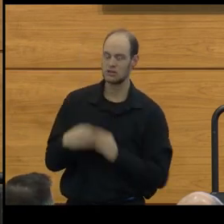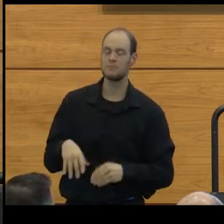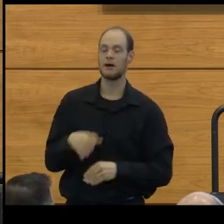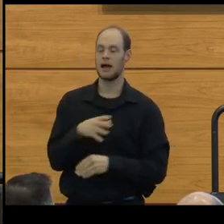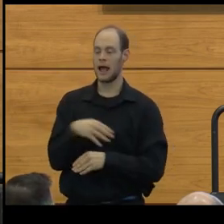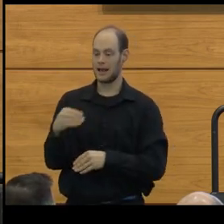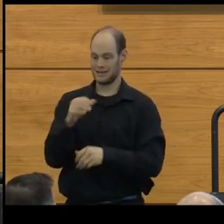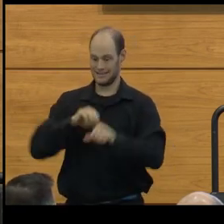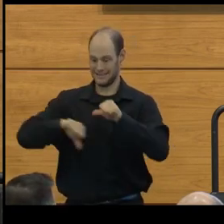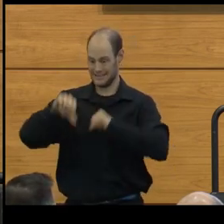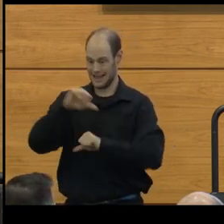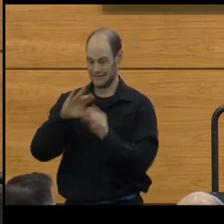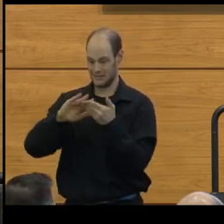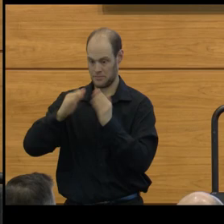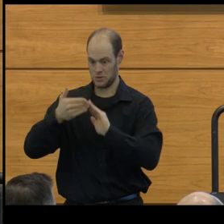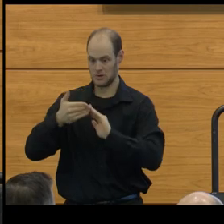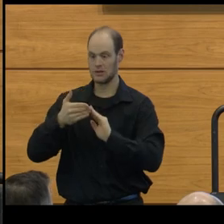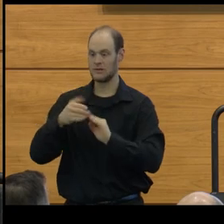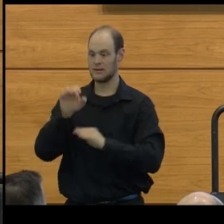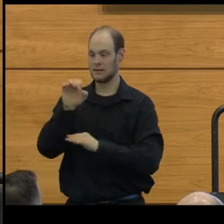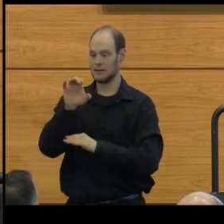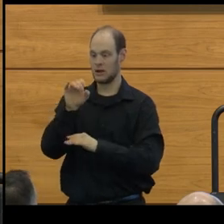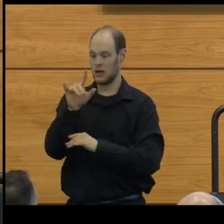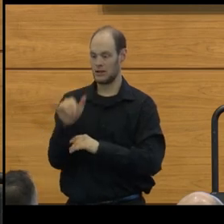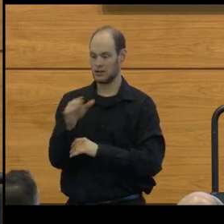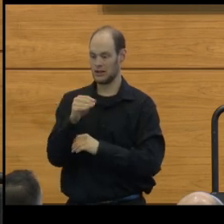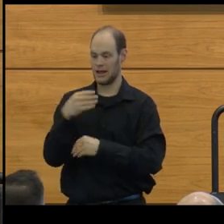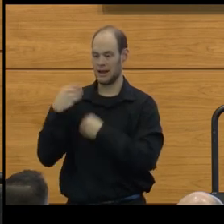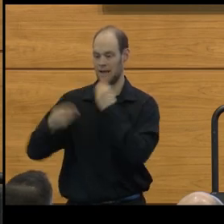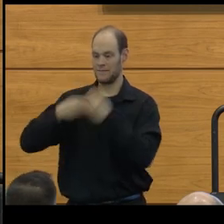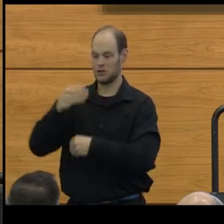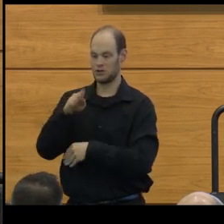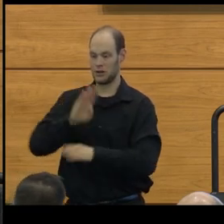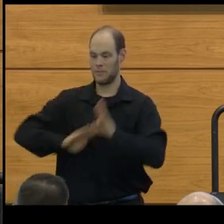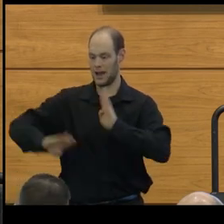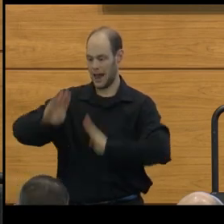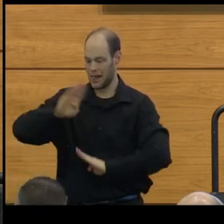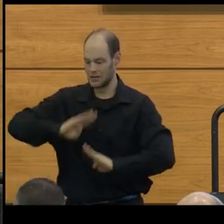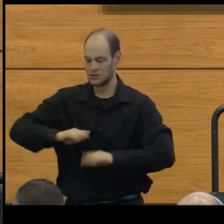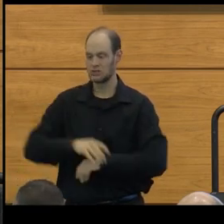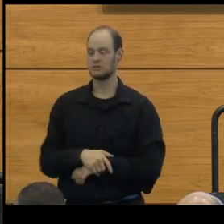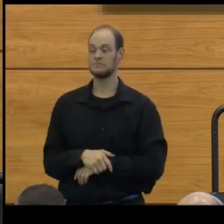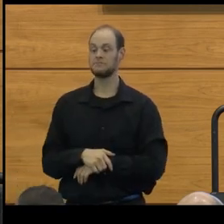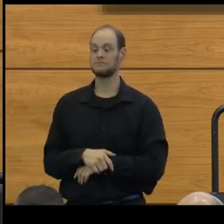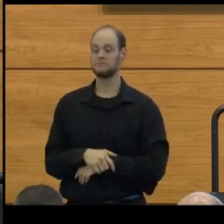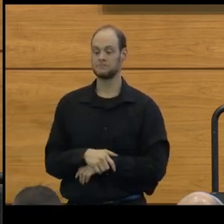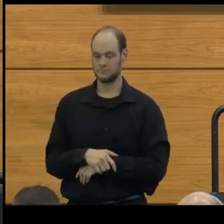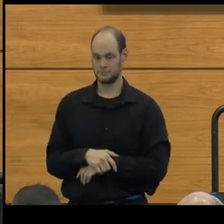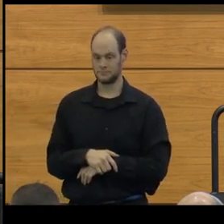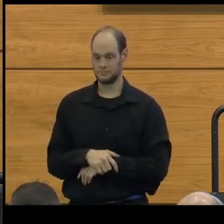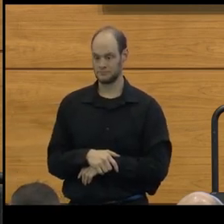in the scientific community of ecologists and evolutionary biologists, and in the engagement